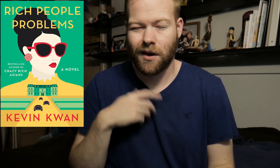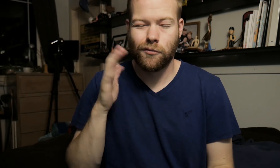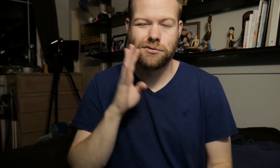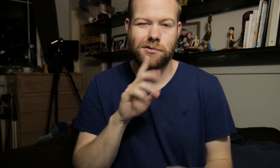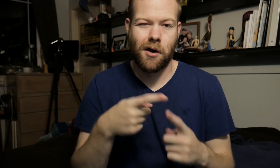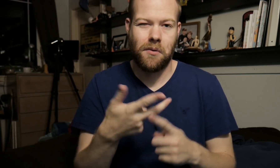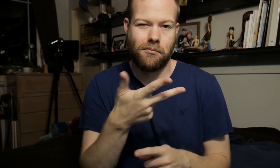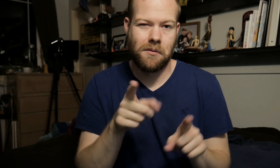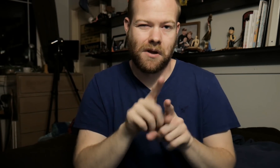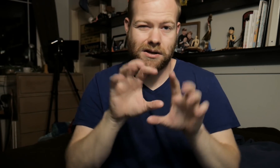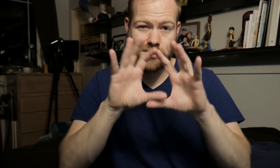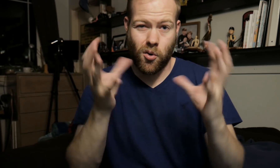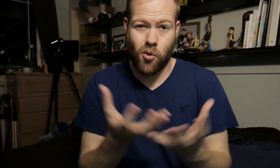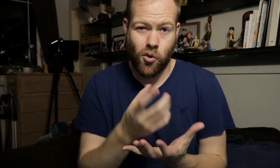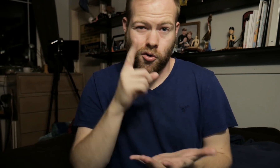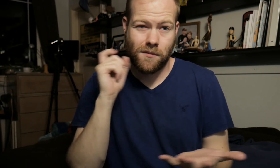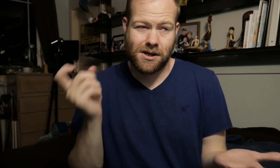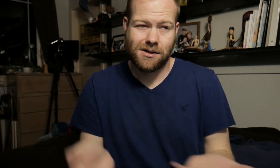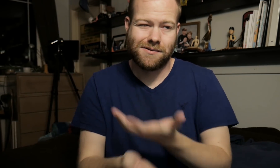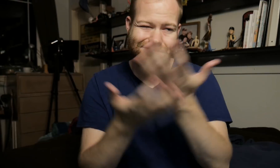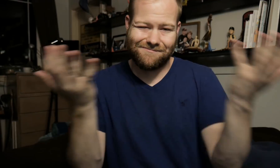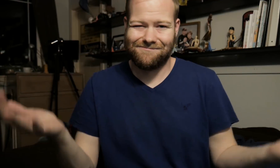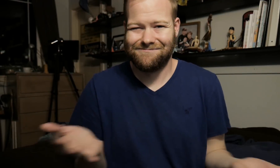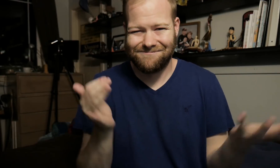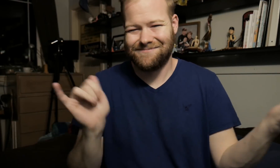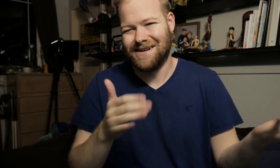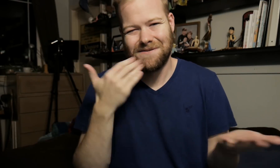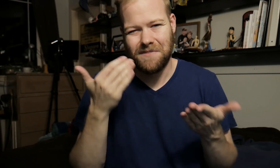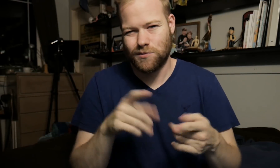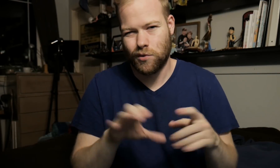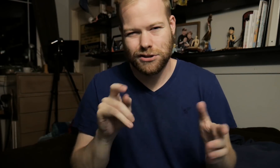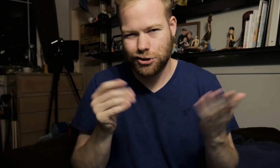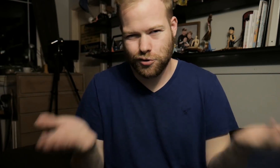I will talk about them as a whole, because... That's the best way to do it.